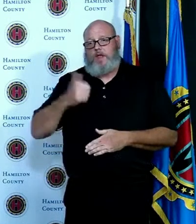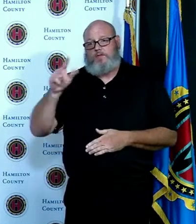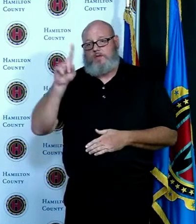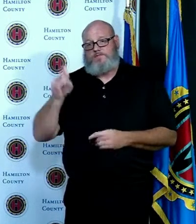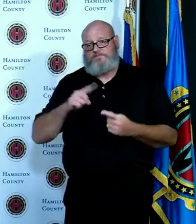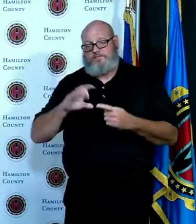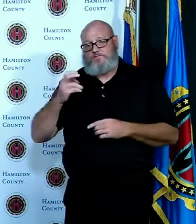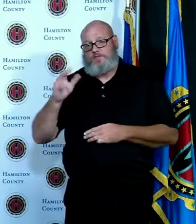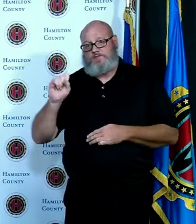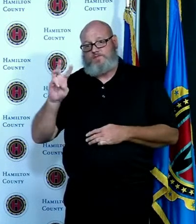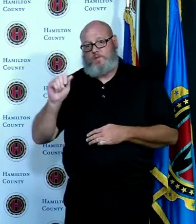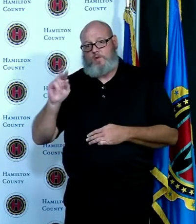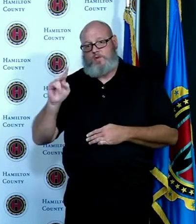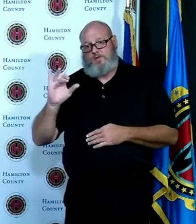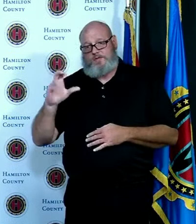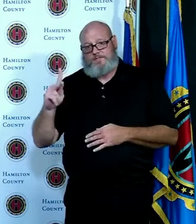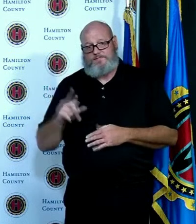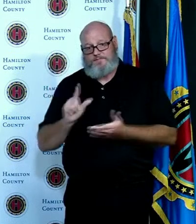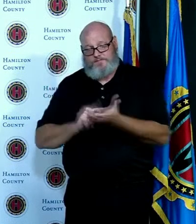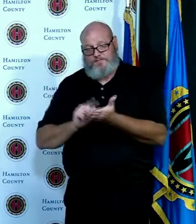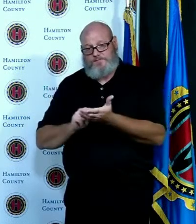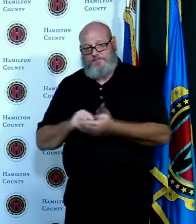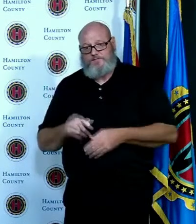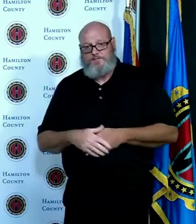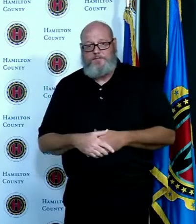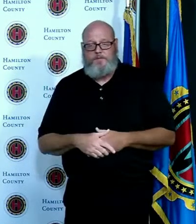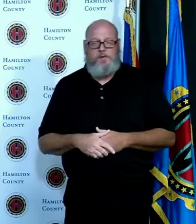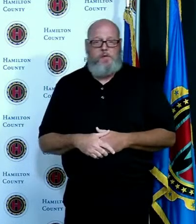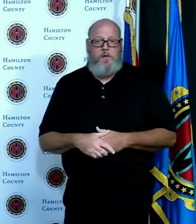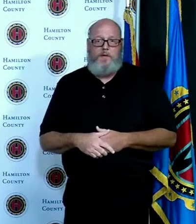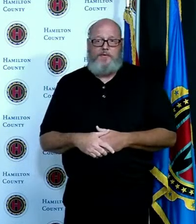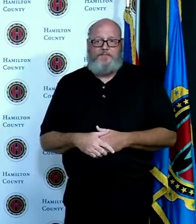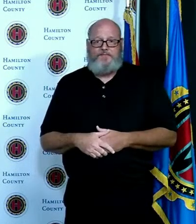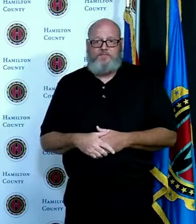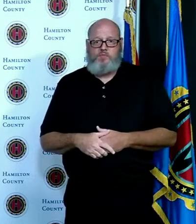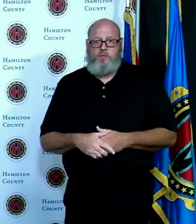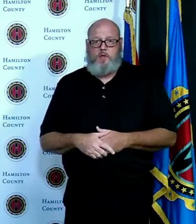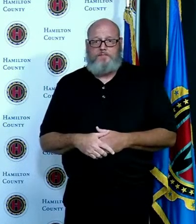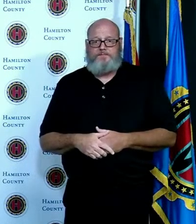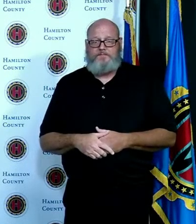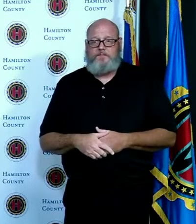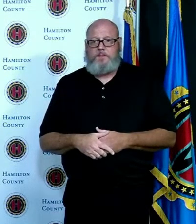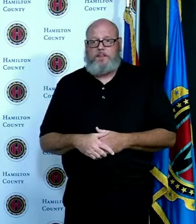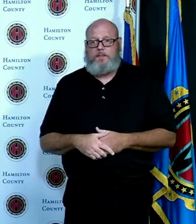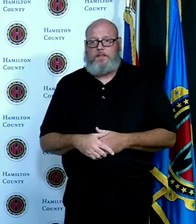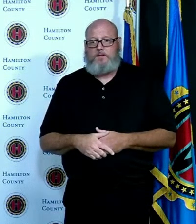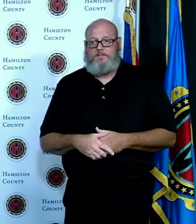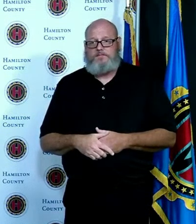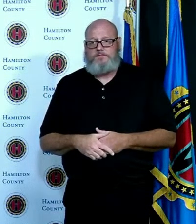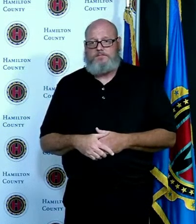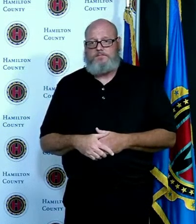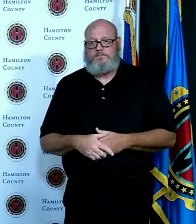hey Chris hey good morning Denise so who are you referring to a few minutes ago who